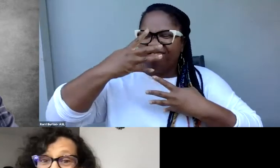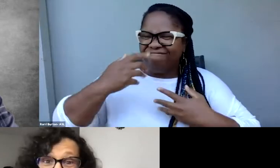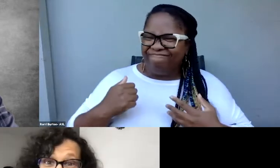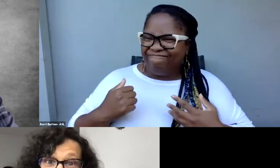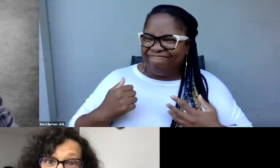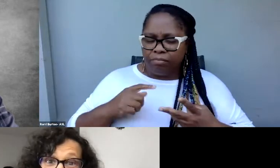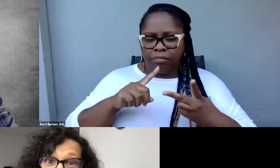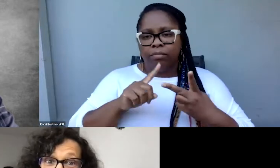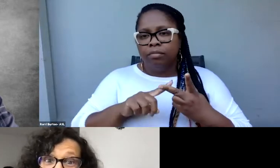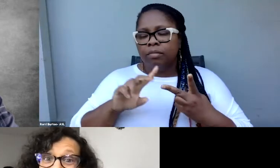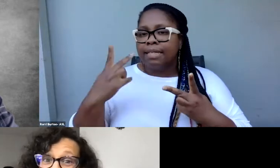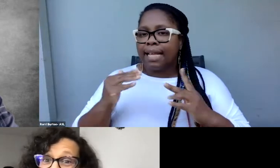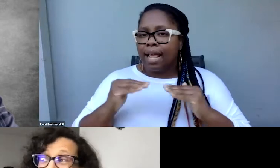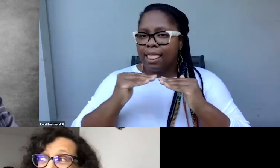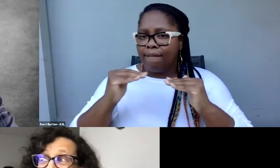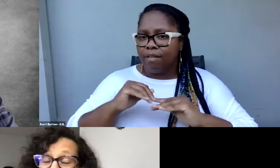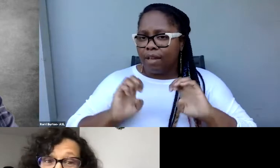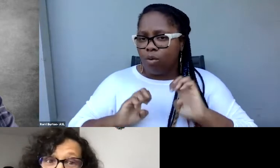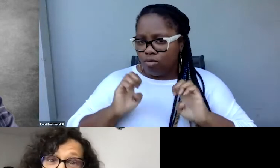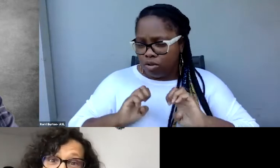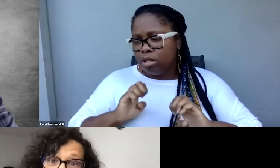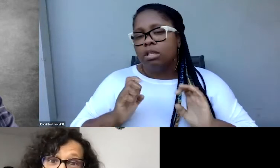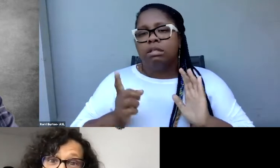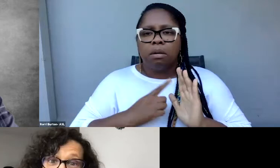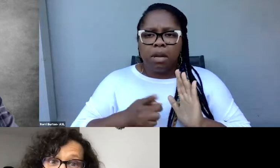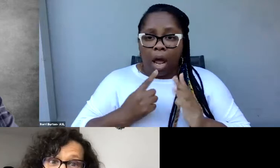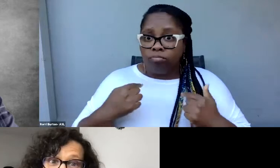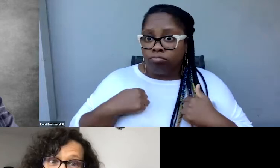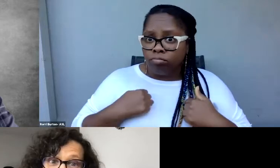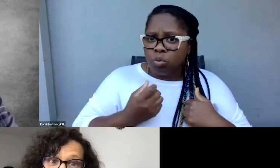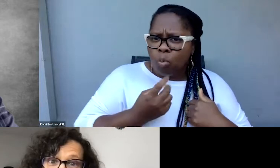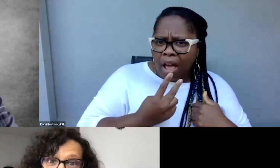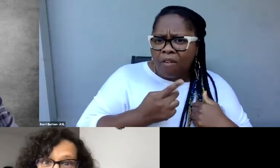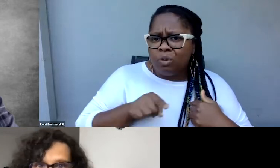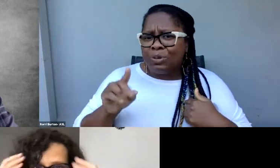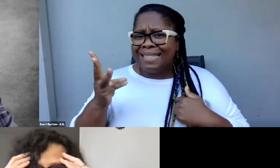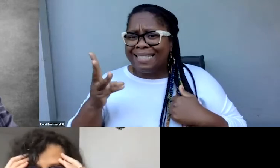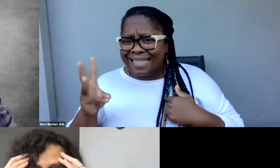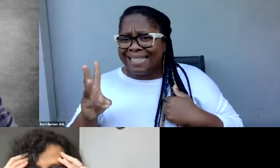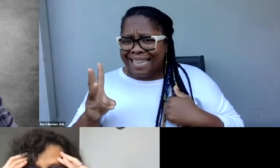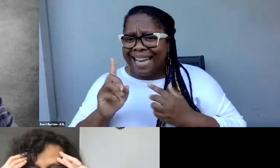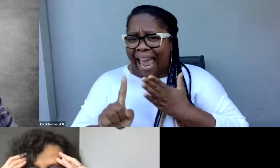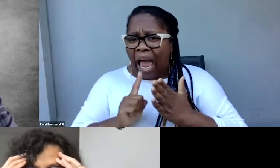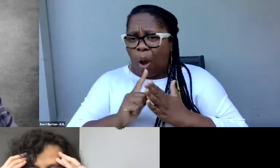that sometimes I have taken 12 to 16 hours to fix the caption file. And I'm like, why do I do this?